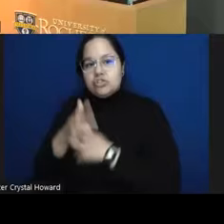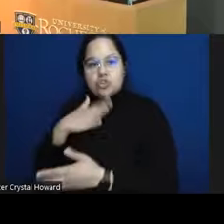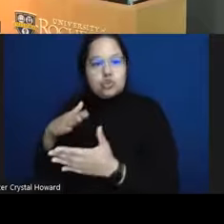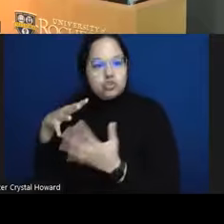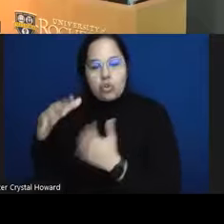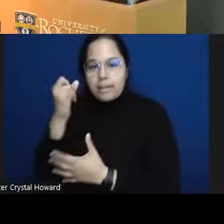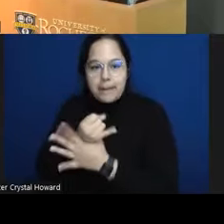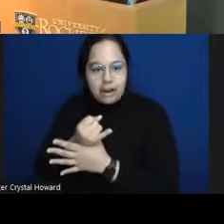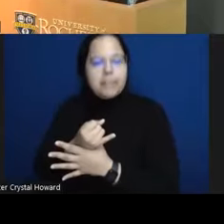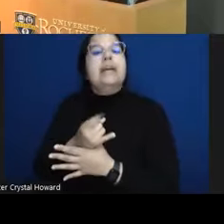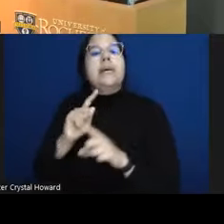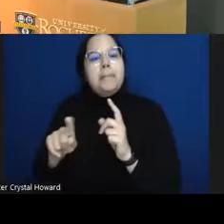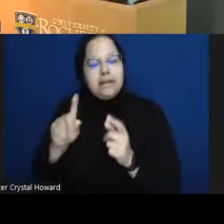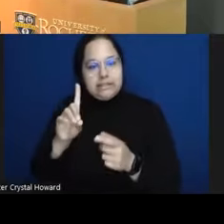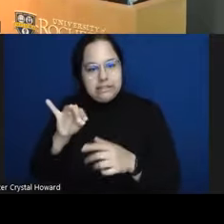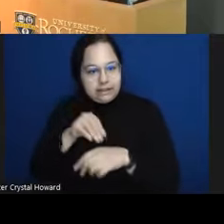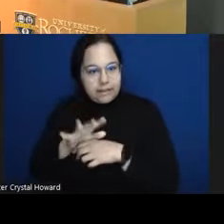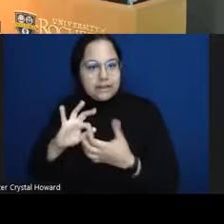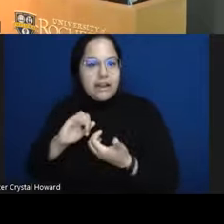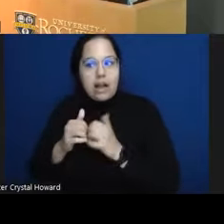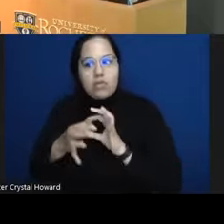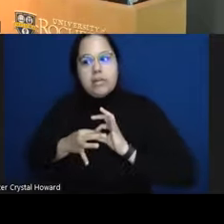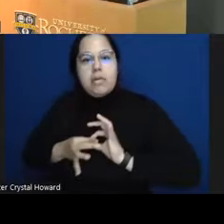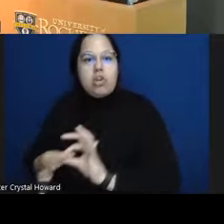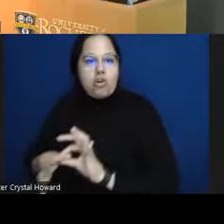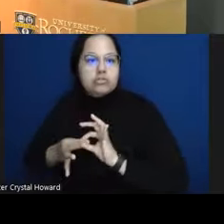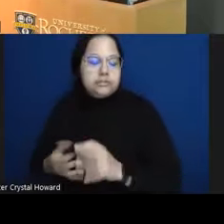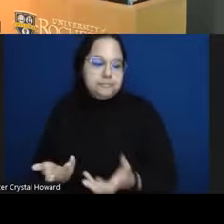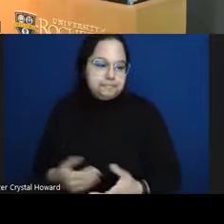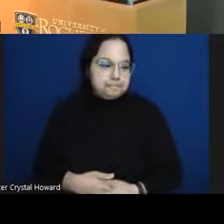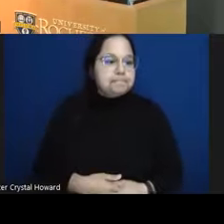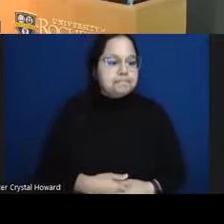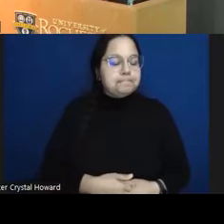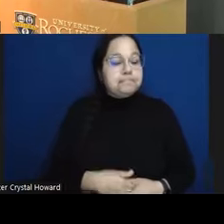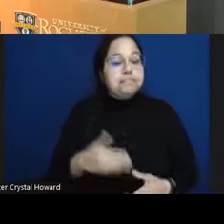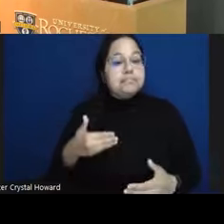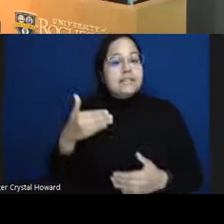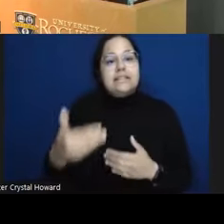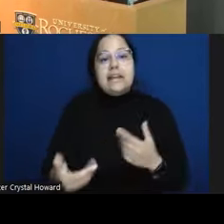our next steps uh we are currently looking at the GPS data to try to understand how these